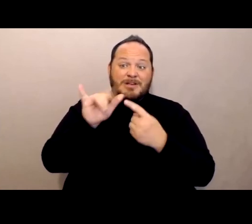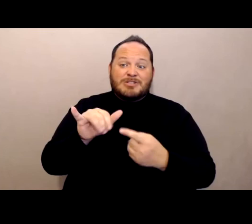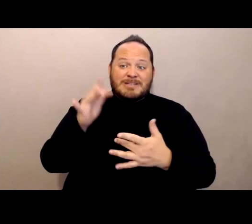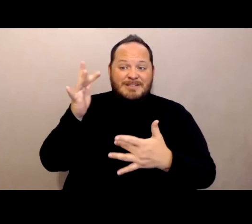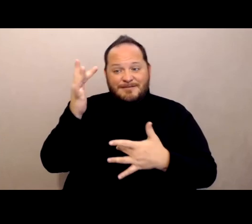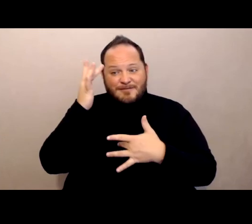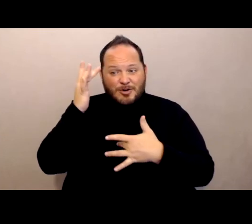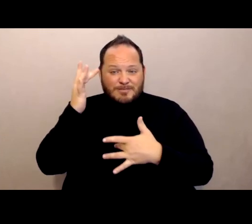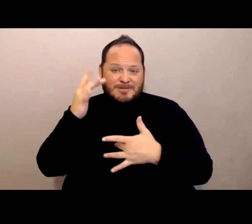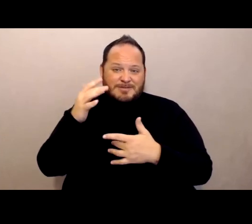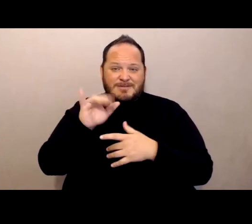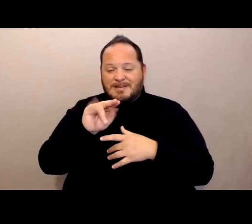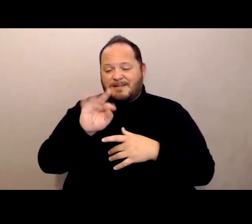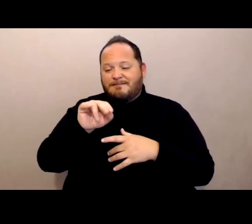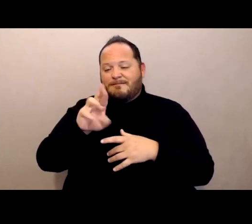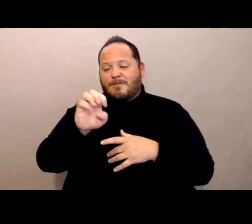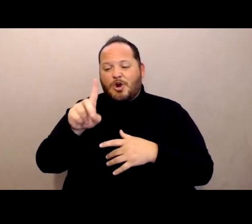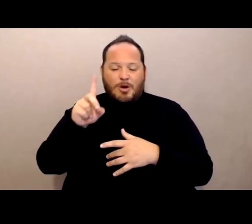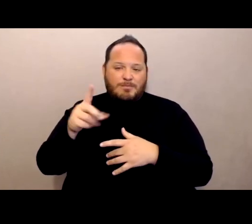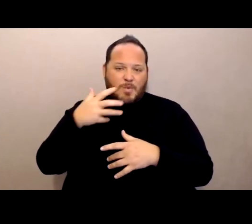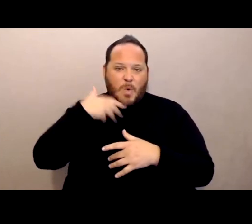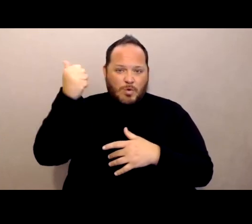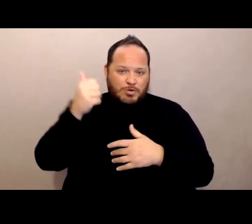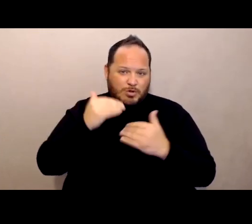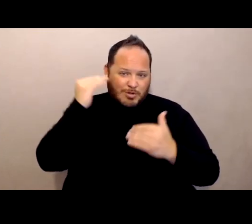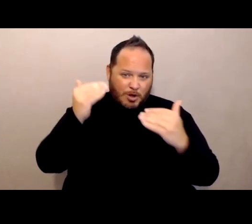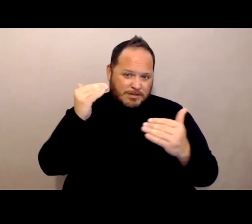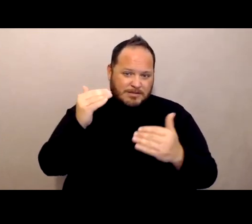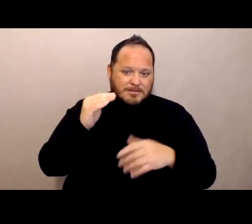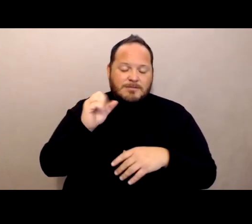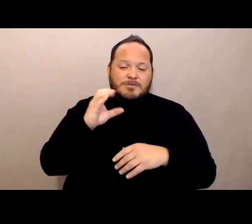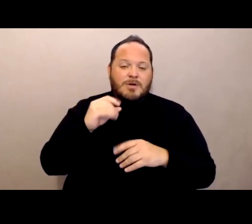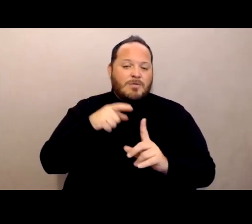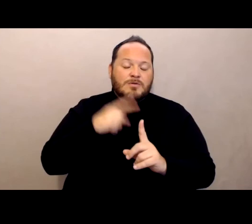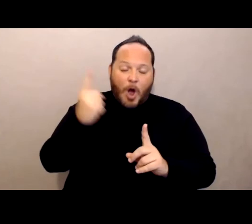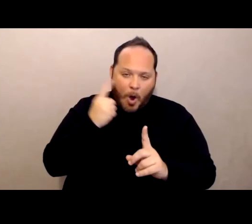that there's always risk of the residents getting COVID-19, and we've had a couple of reports.